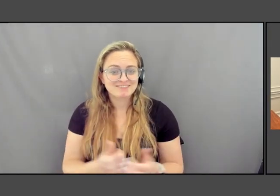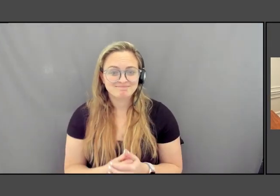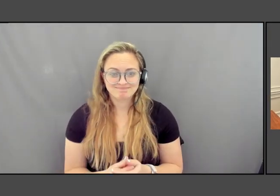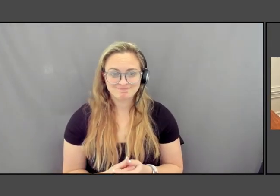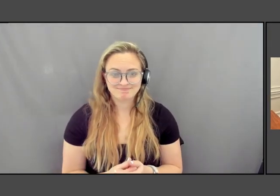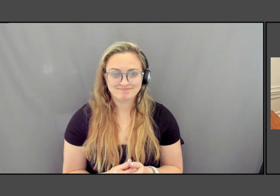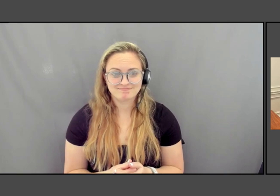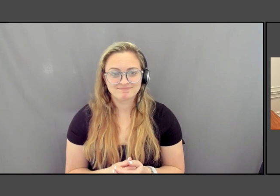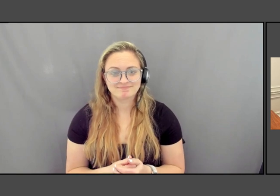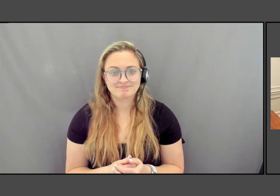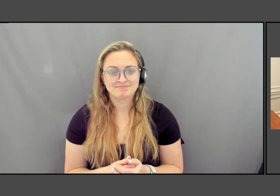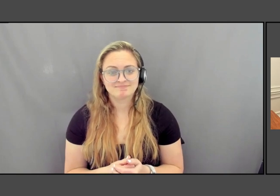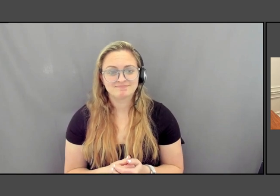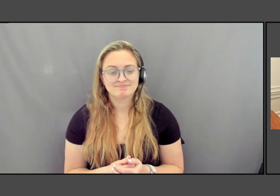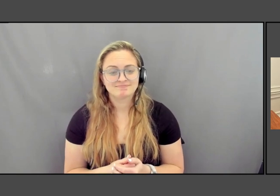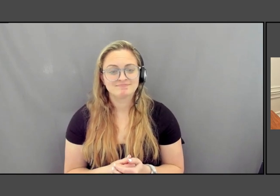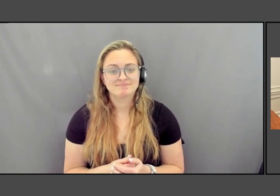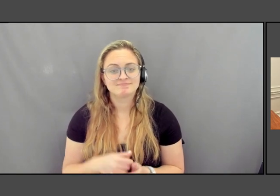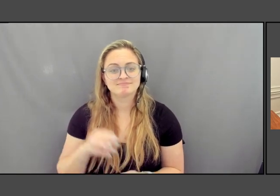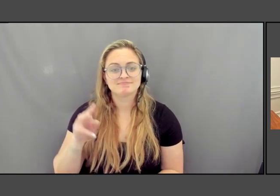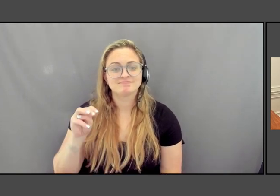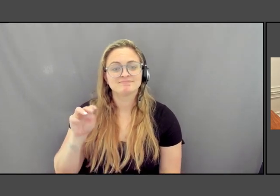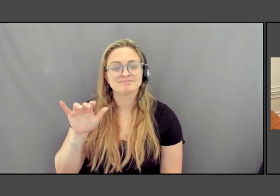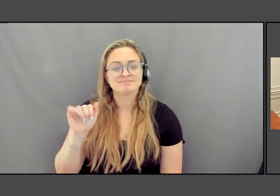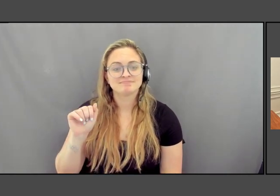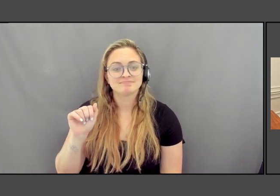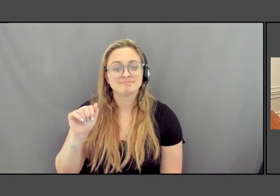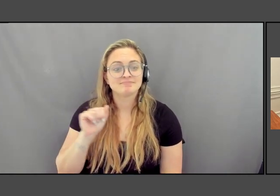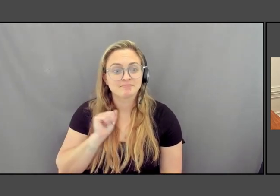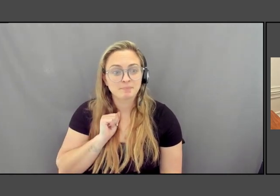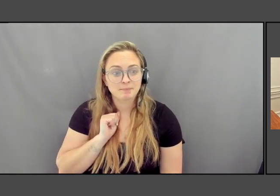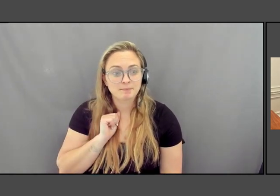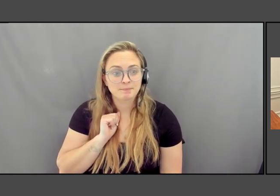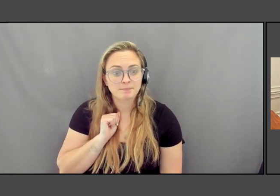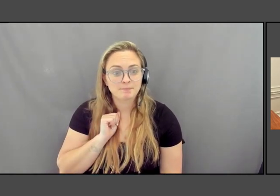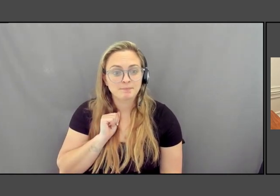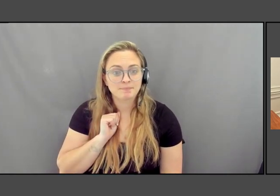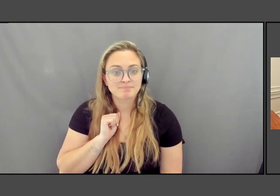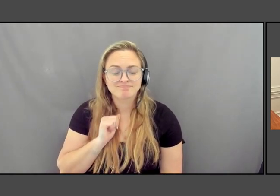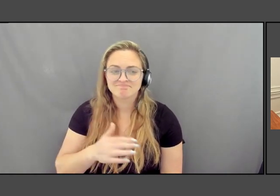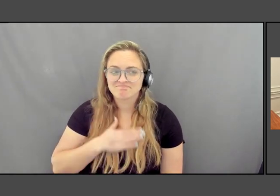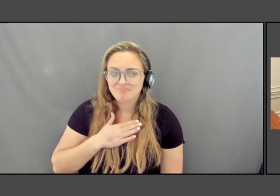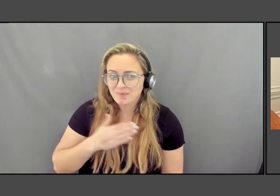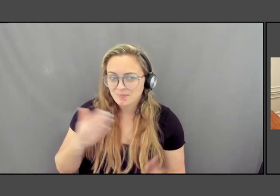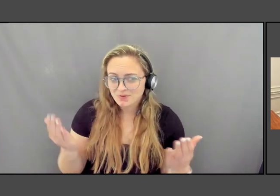Maya Lin's work, I'm so glad you're here. Thank you.